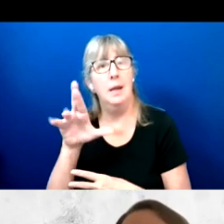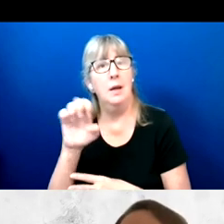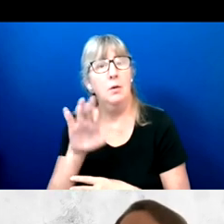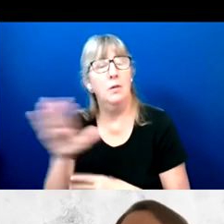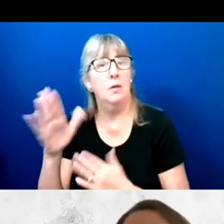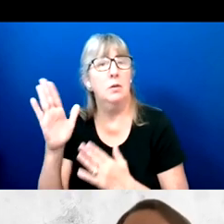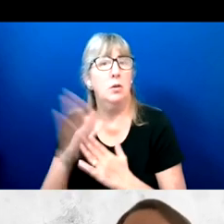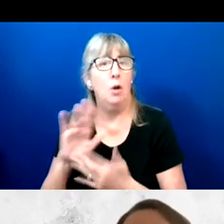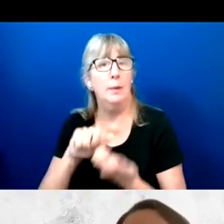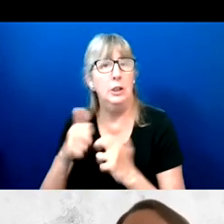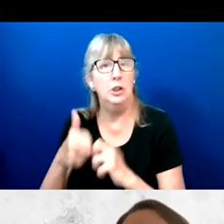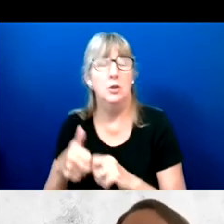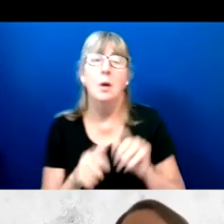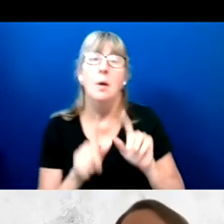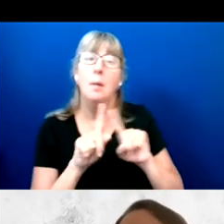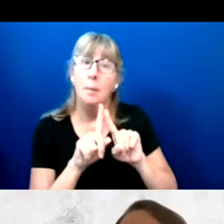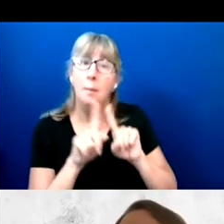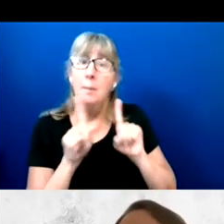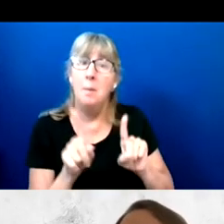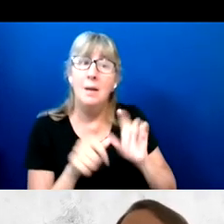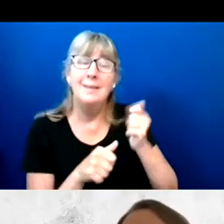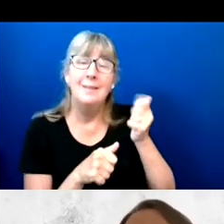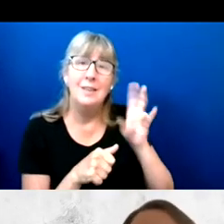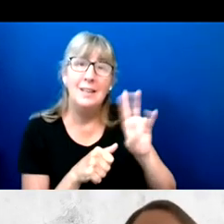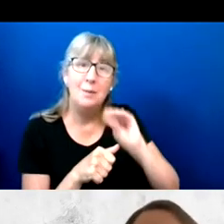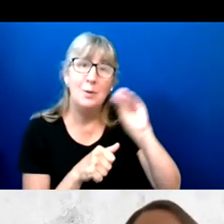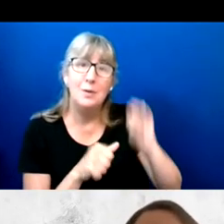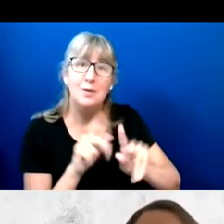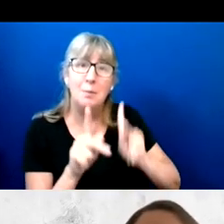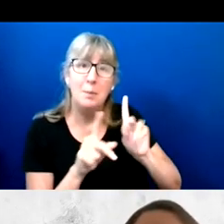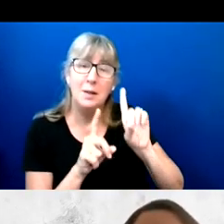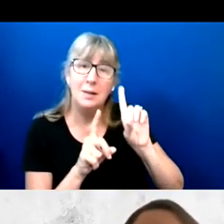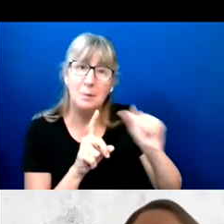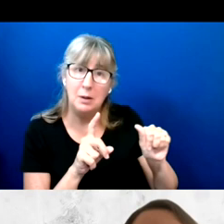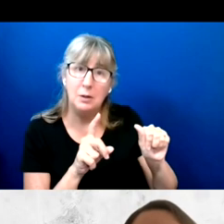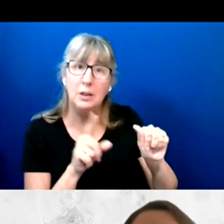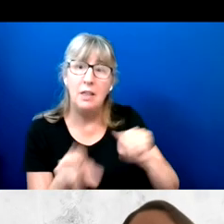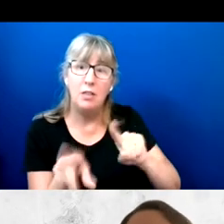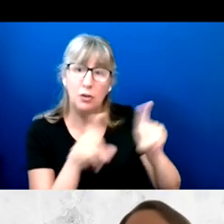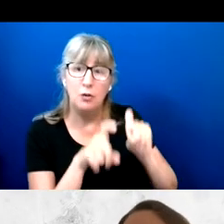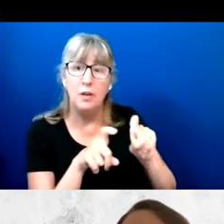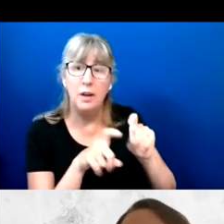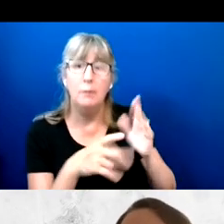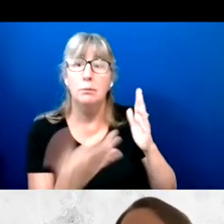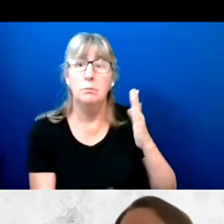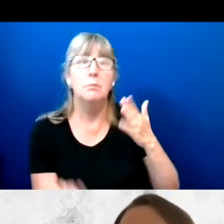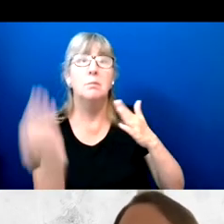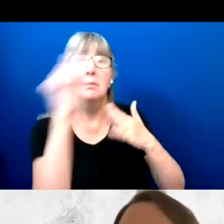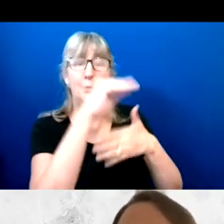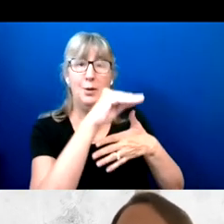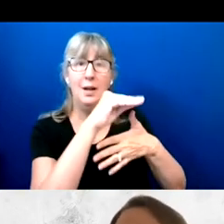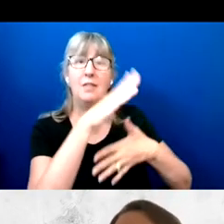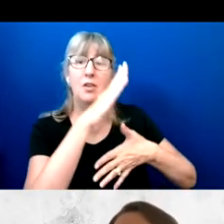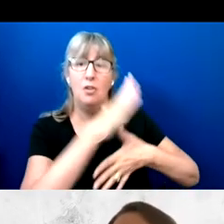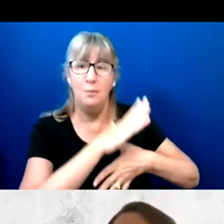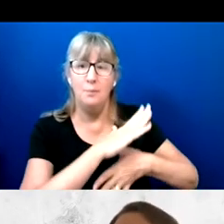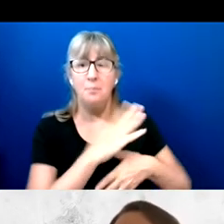But 17% of people with disabilities in our survey did reflecting the fact that for people